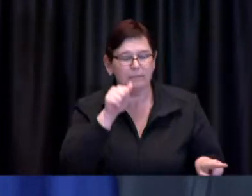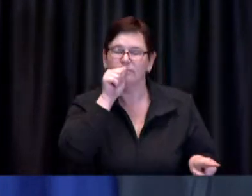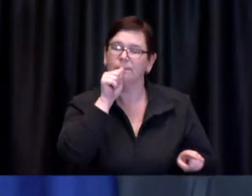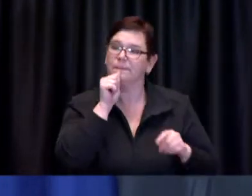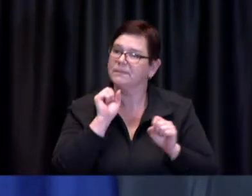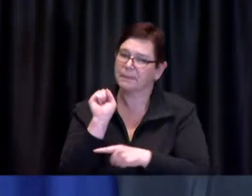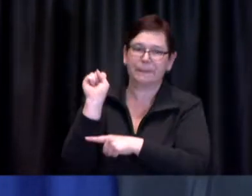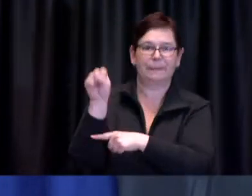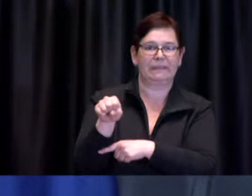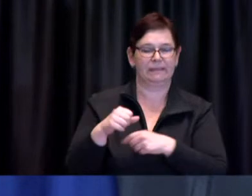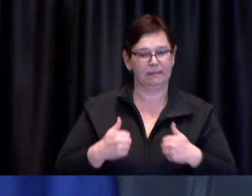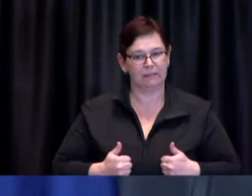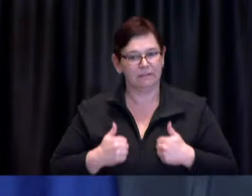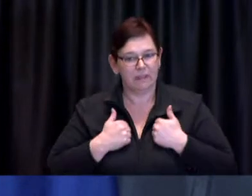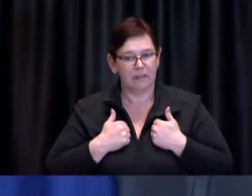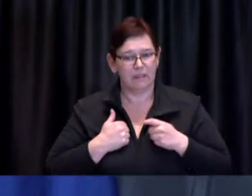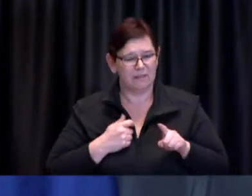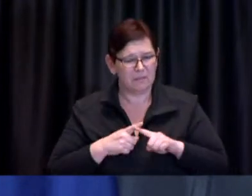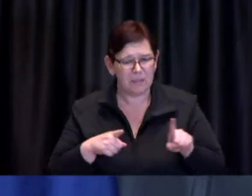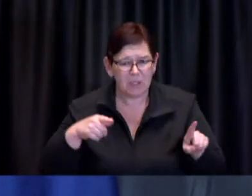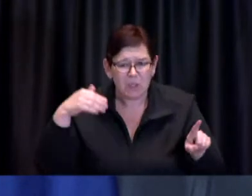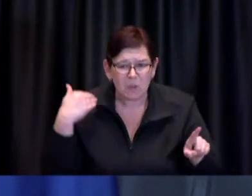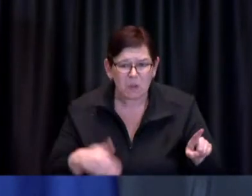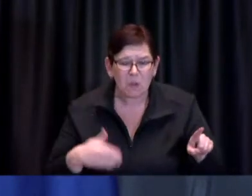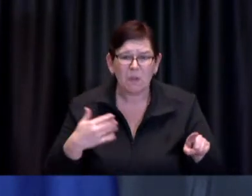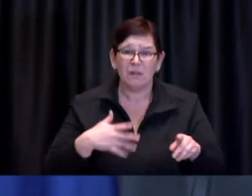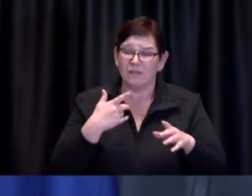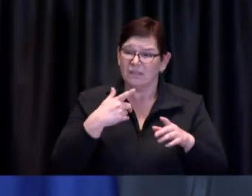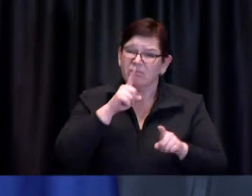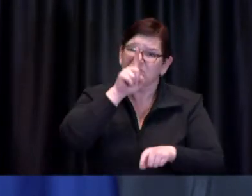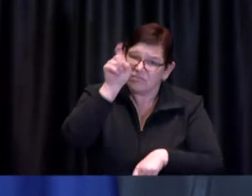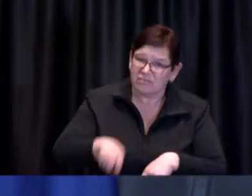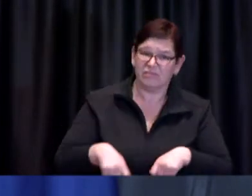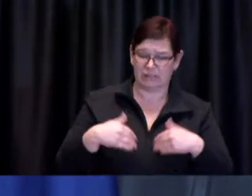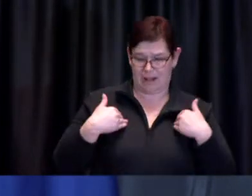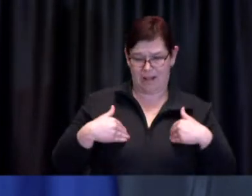who's having a double lung transplant only because I guess the person's of an age where they can do